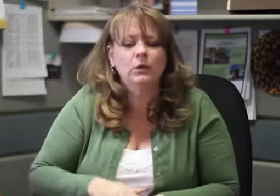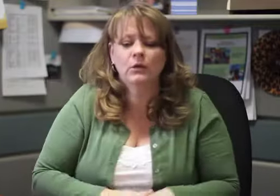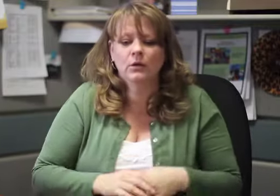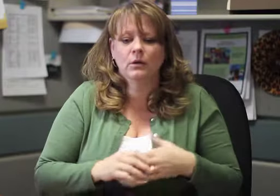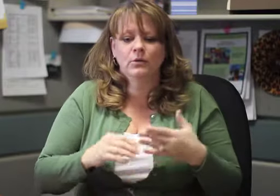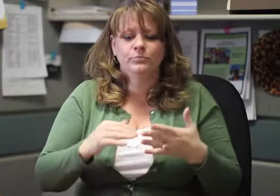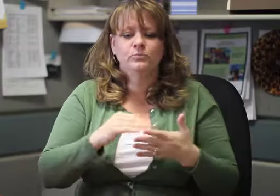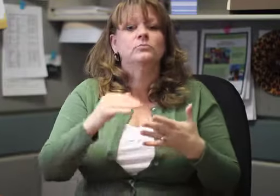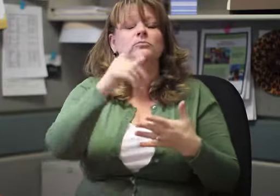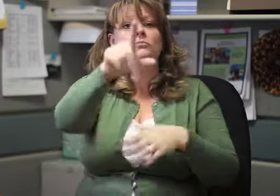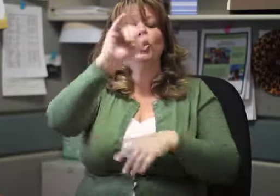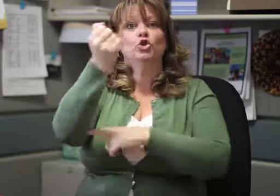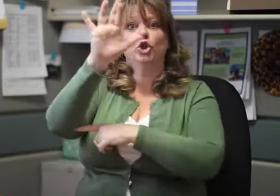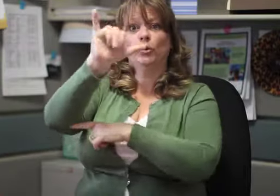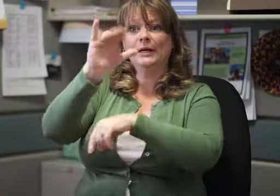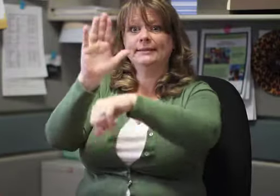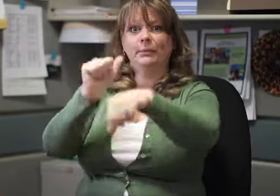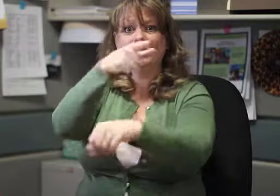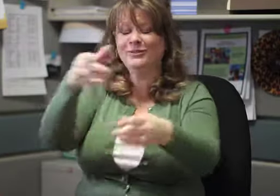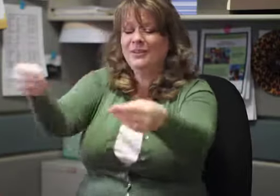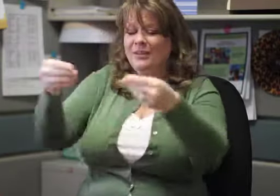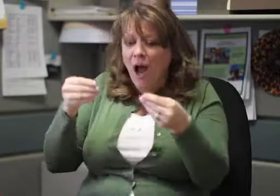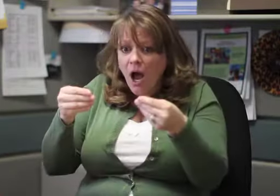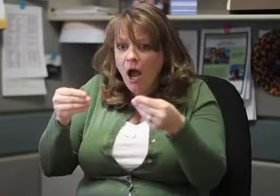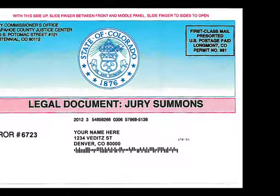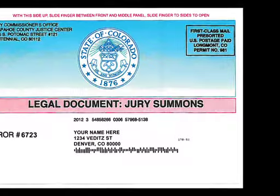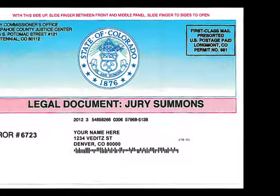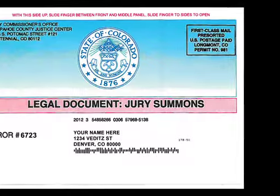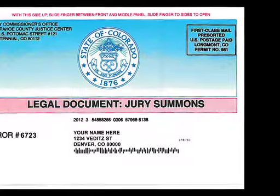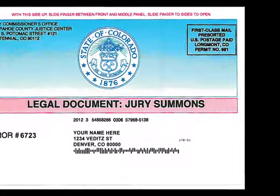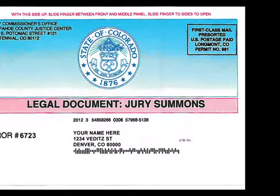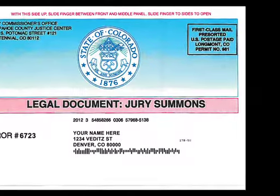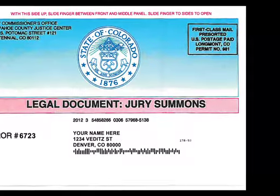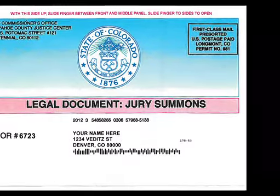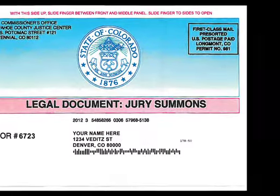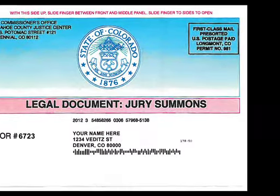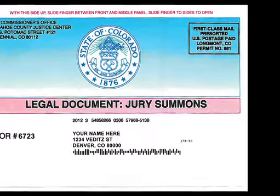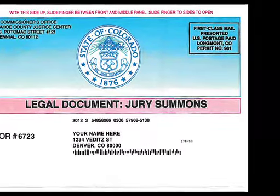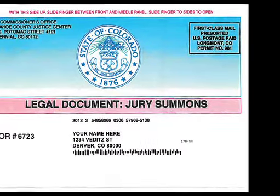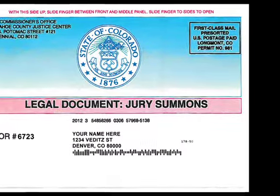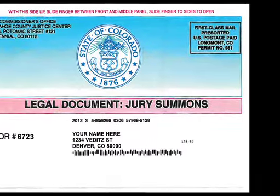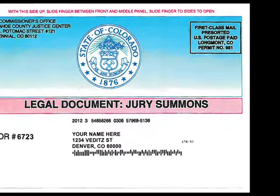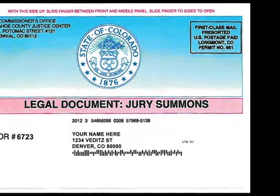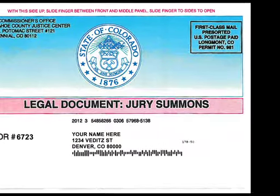If you receive a jury summons, such as the one pictured here, and you are called for jury duty, there is no cause for concern,